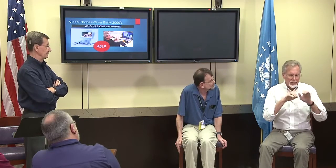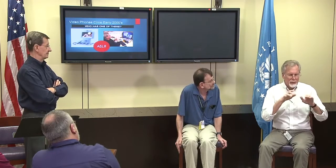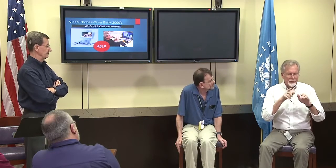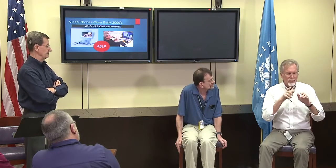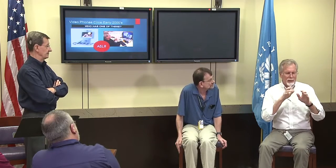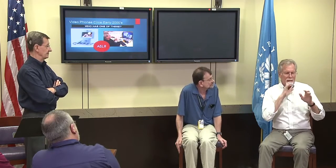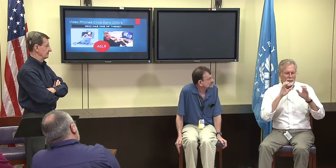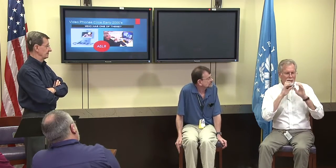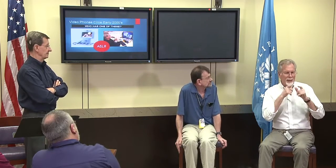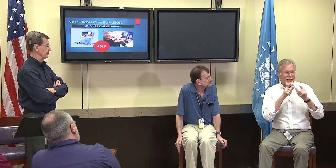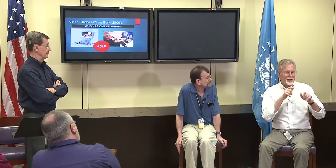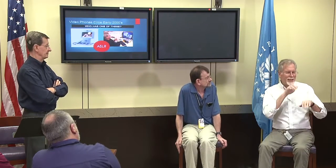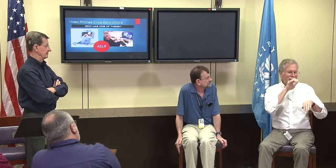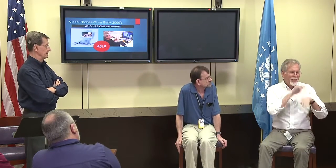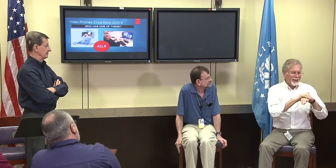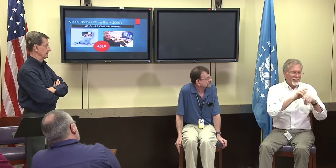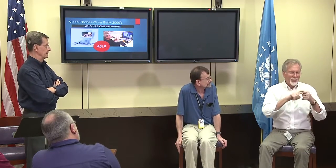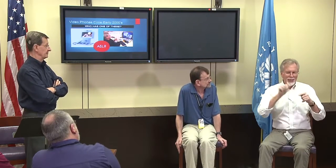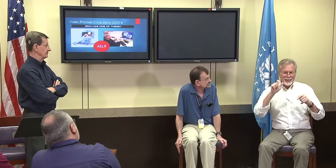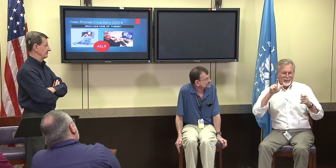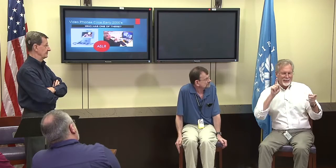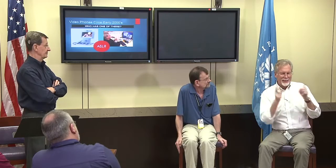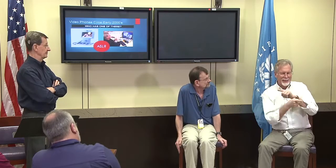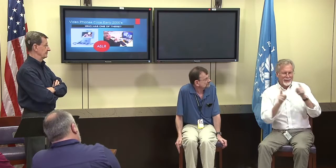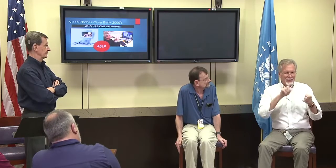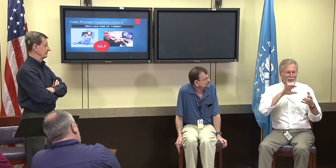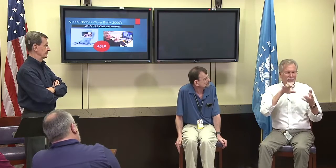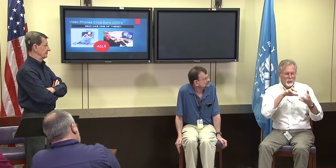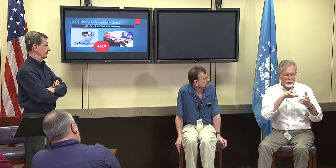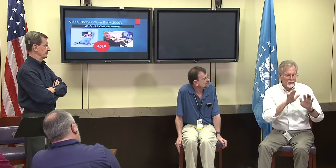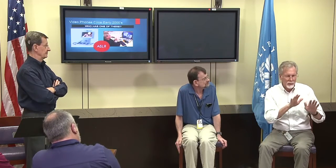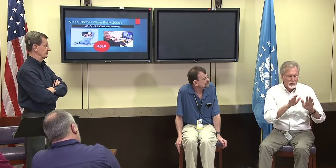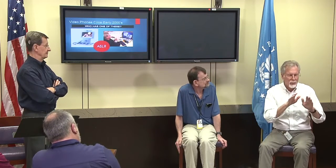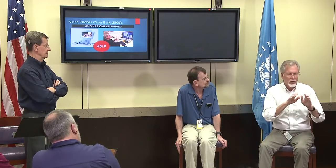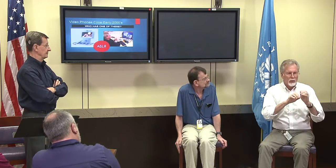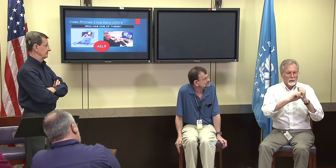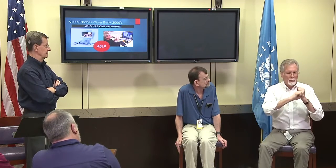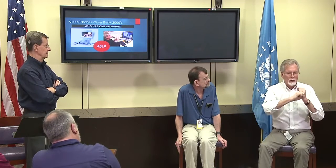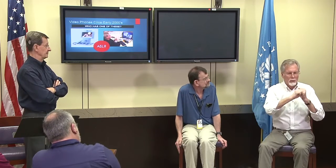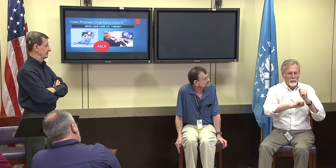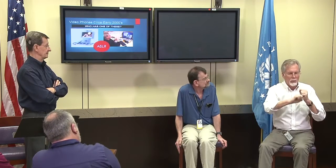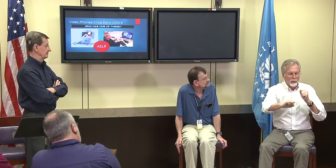and reread what they said in English and English and ASL are different languages.